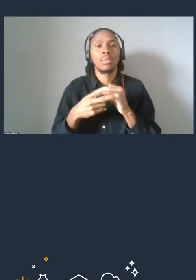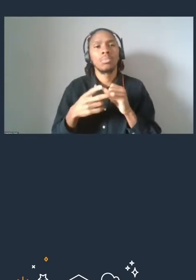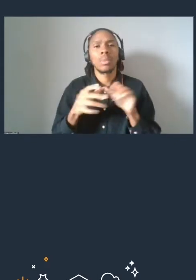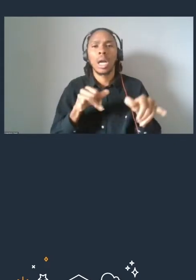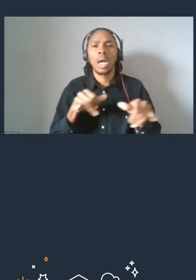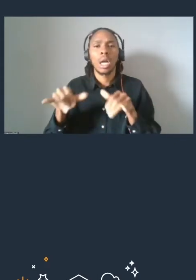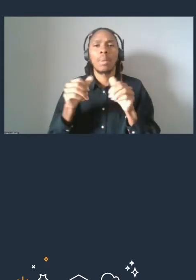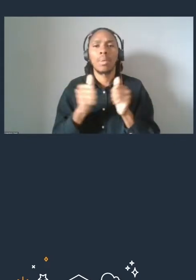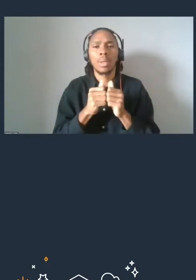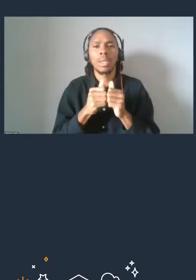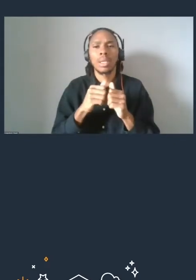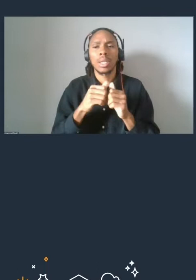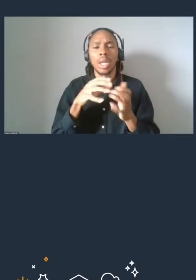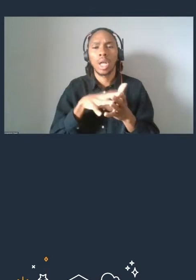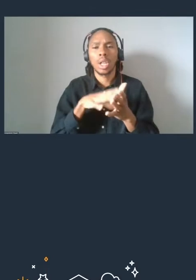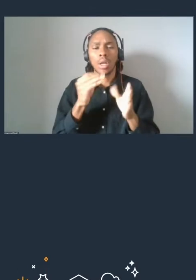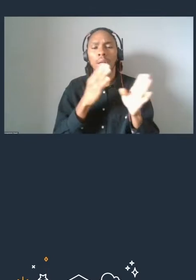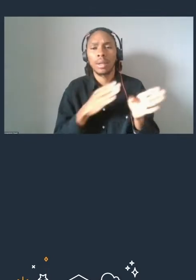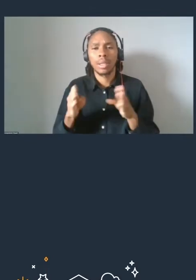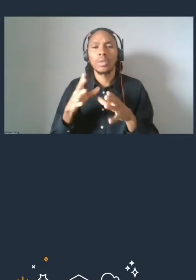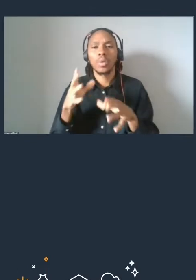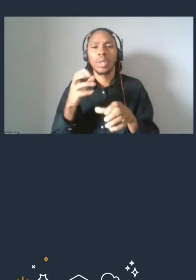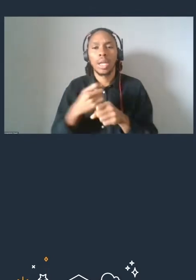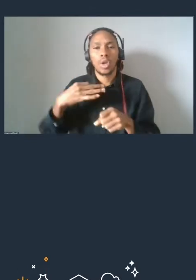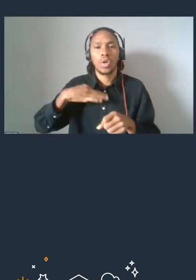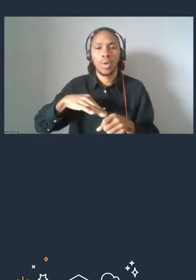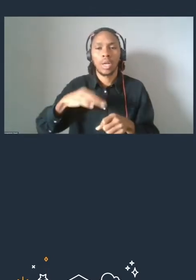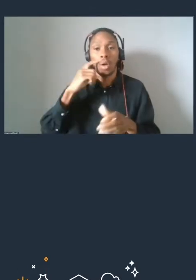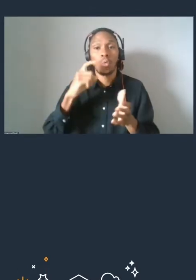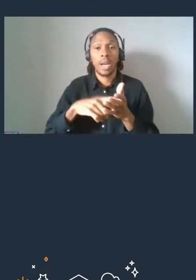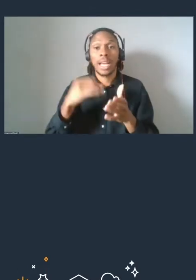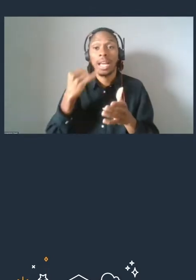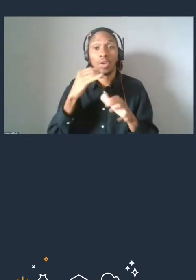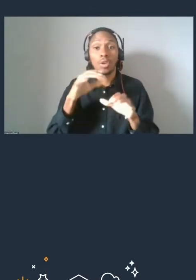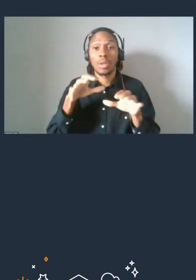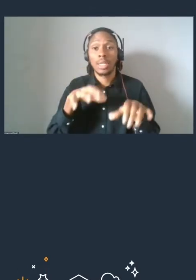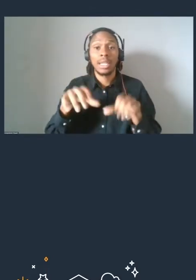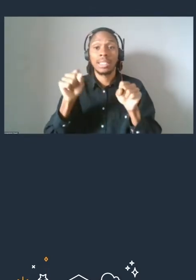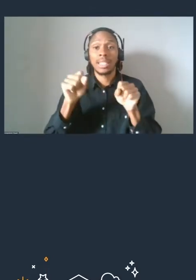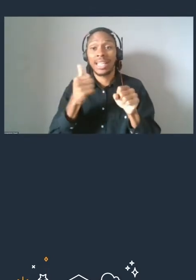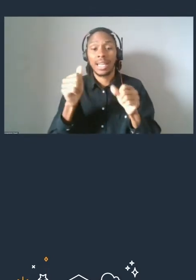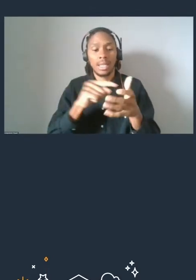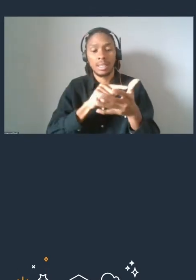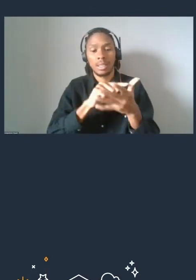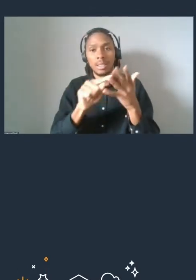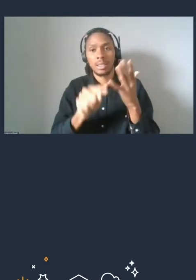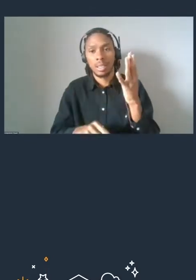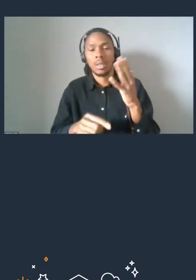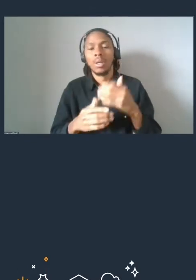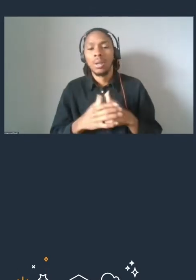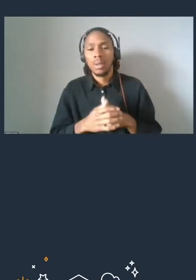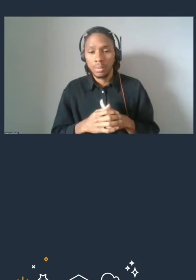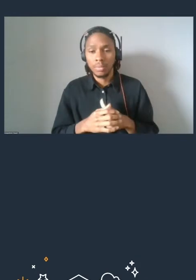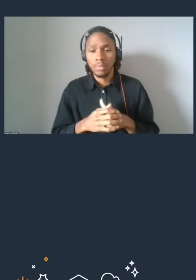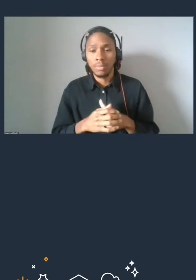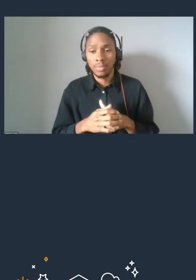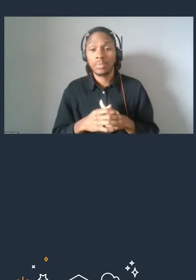So you will get credit for it and recognized for it if you do any one of these across your courses. Once you have previewed the content,